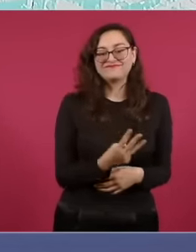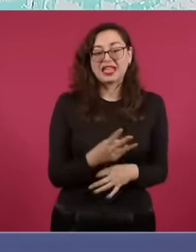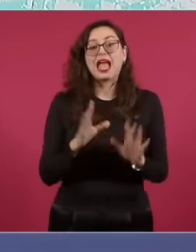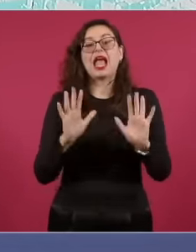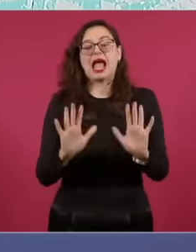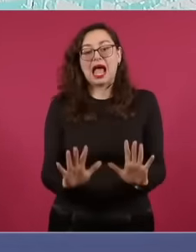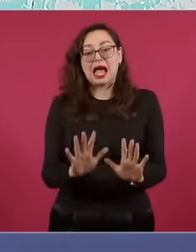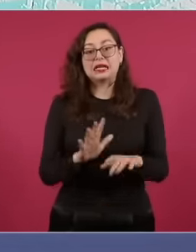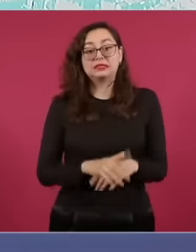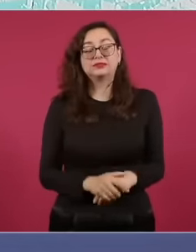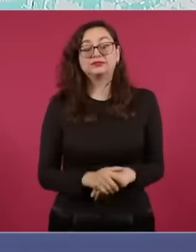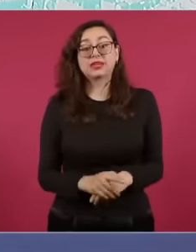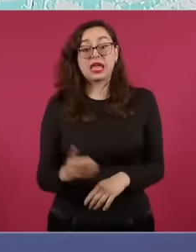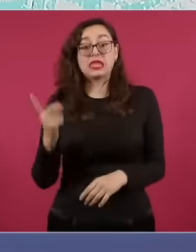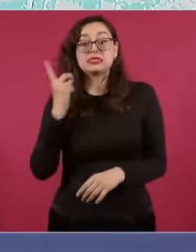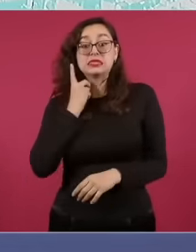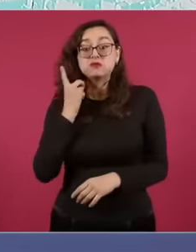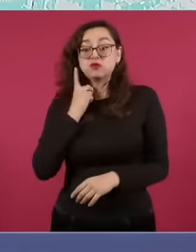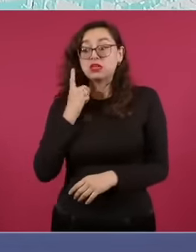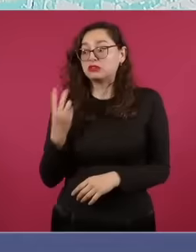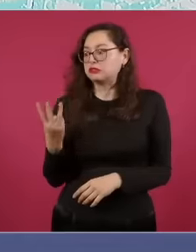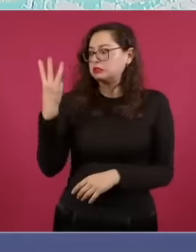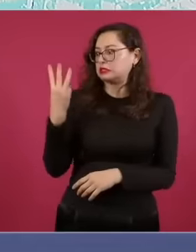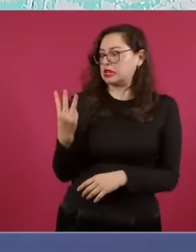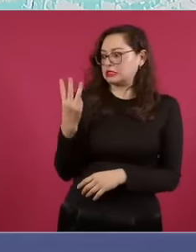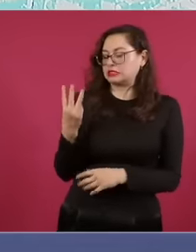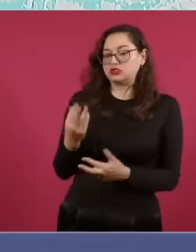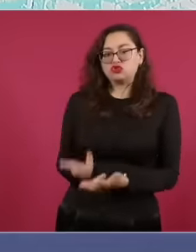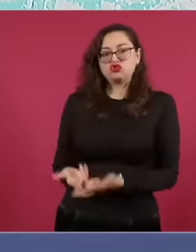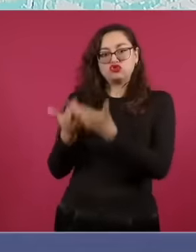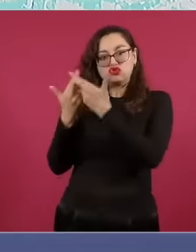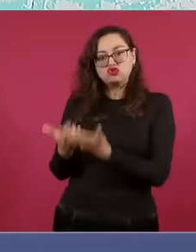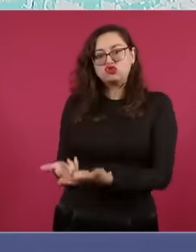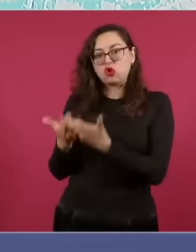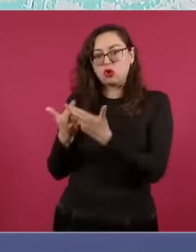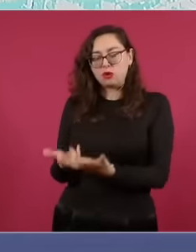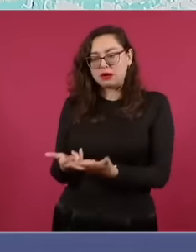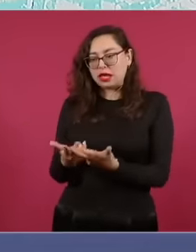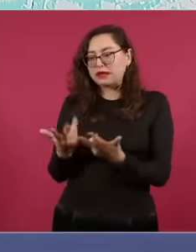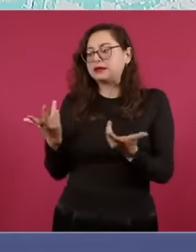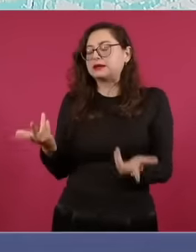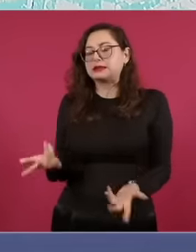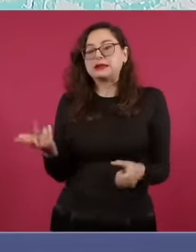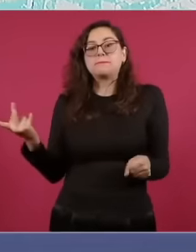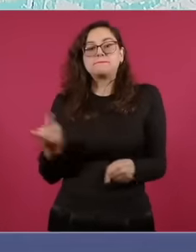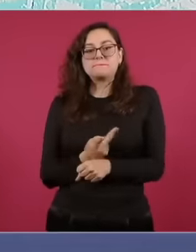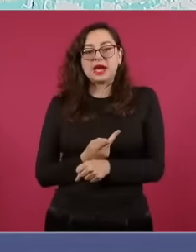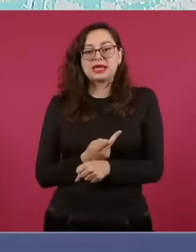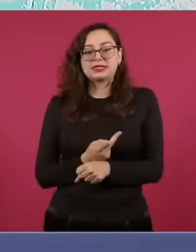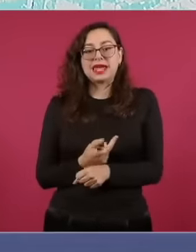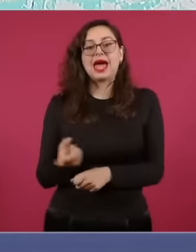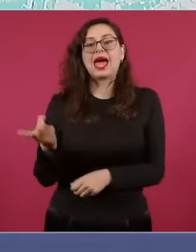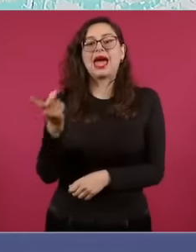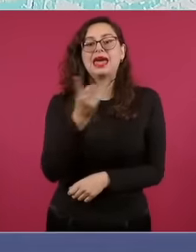deputies to be distributed after applying the natural quotient, these are distributed among